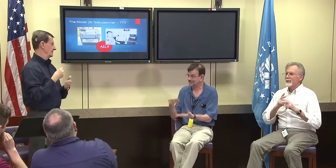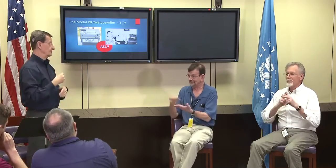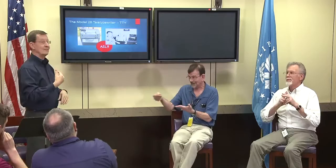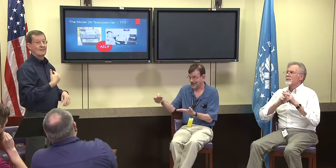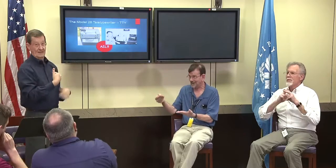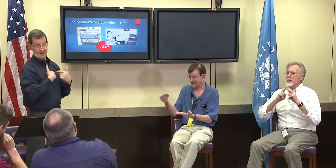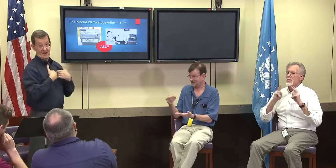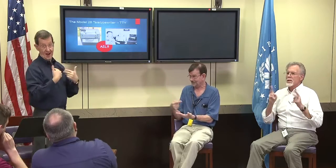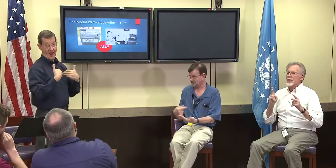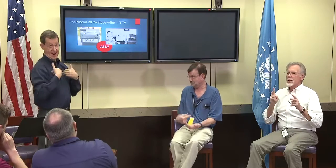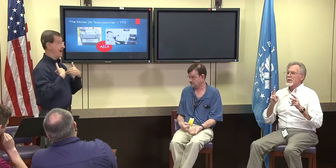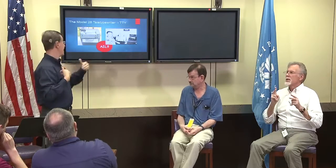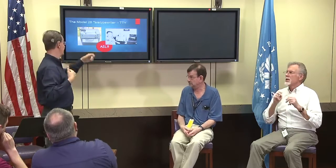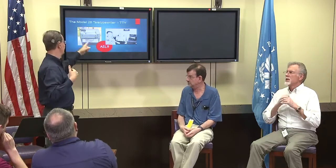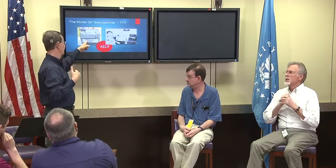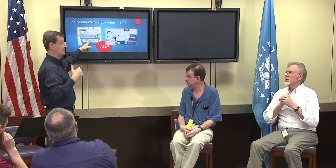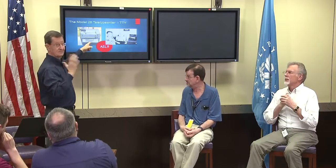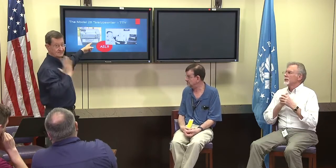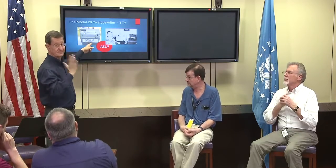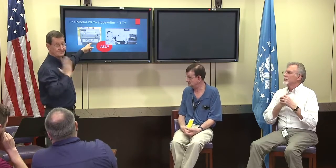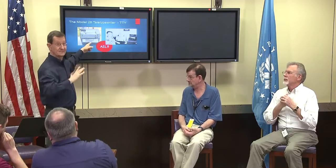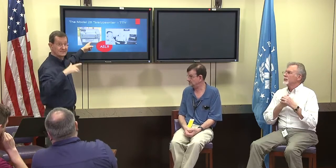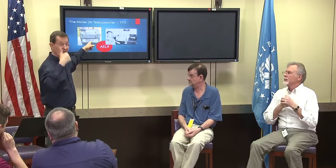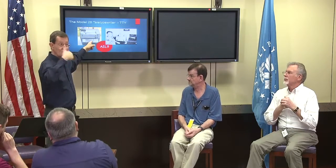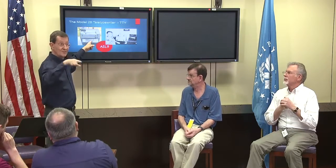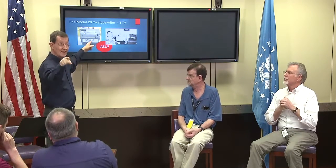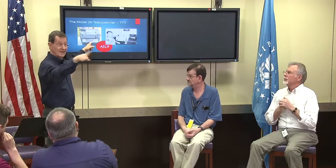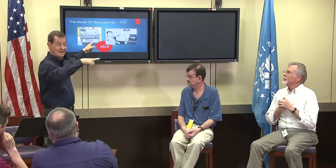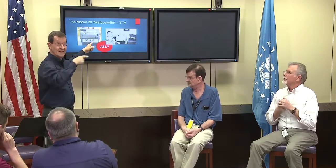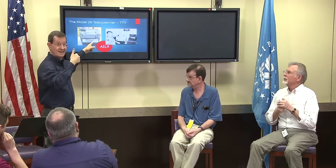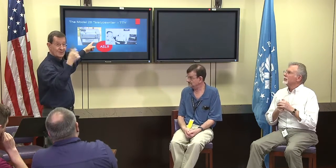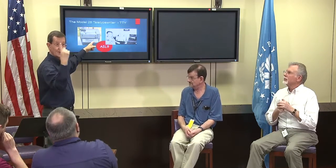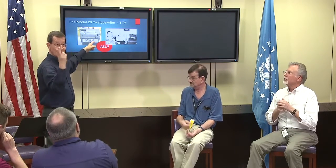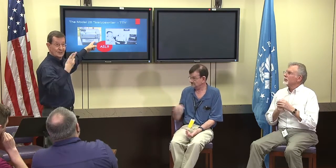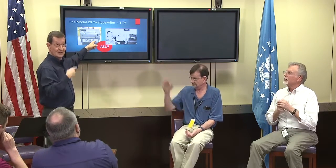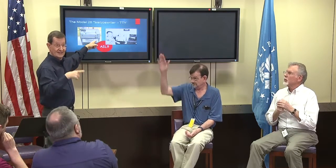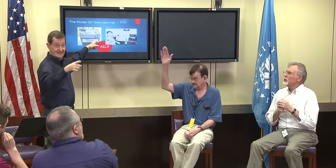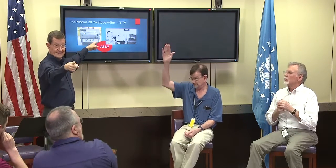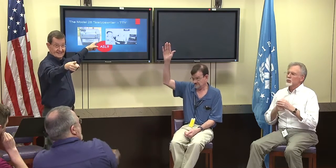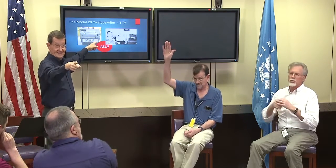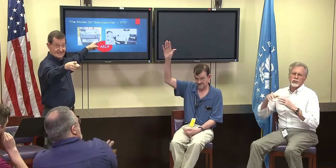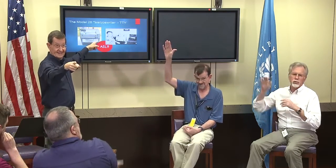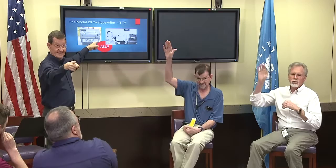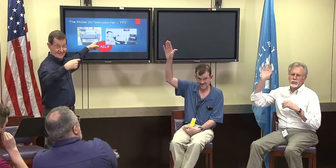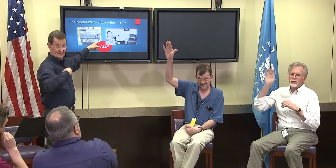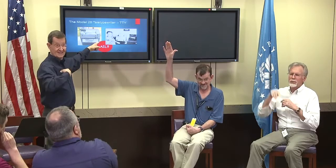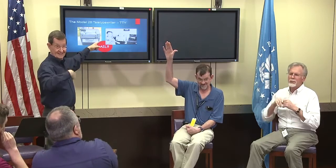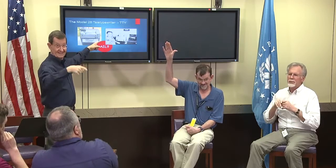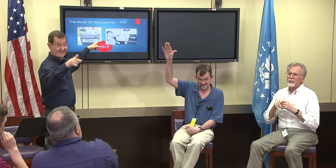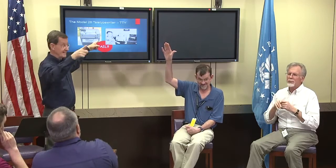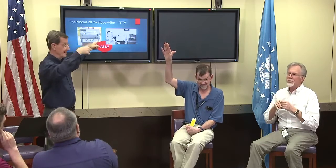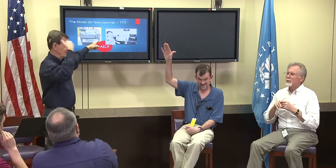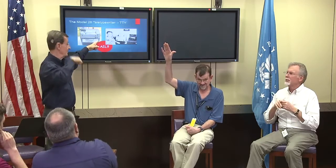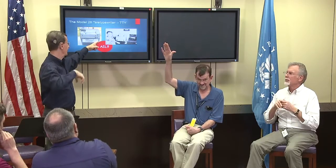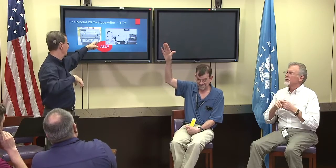and then deaf people would sell them. Myself, I had one of this. How many here had one of this?